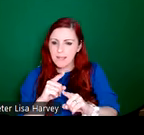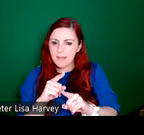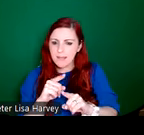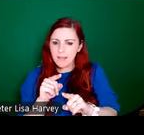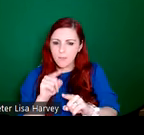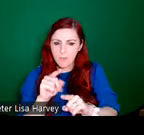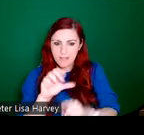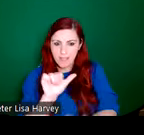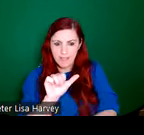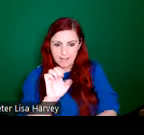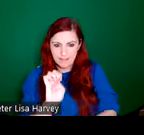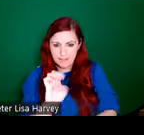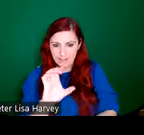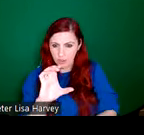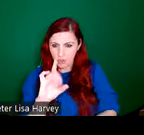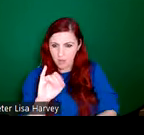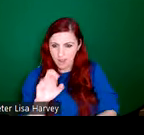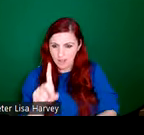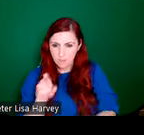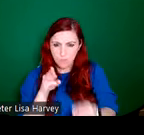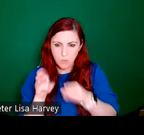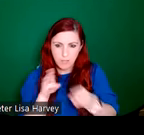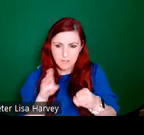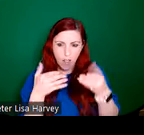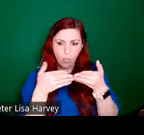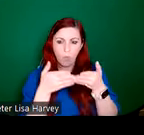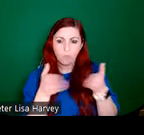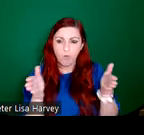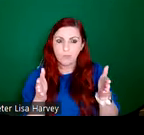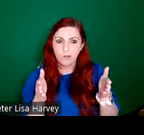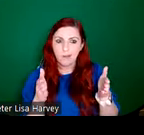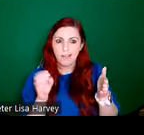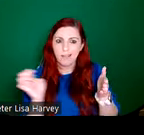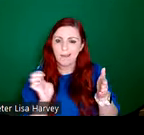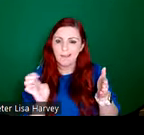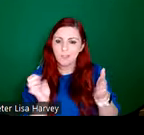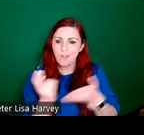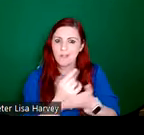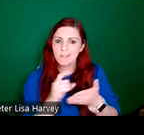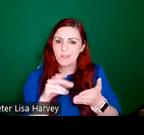Child's practice. And in the wider kind of English Arts and Crafts stained glass